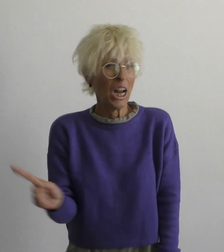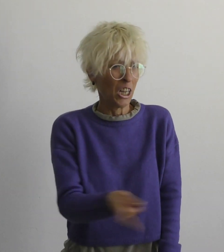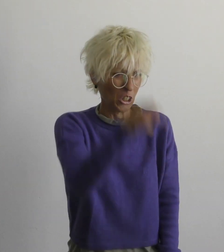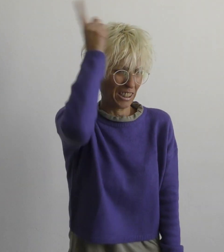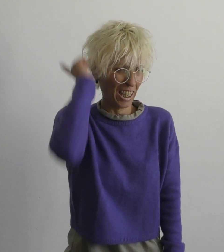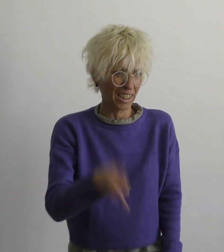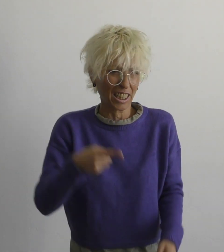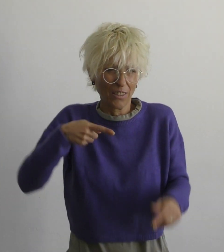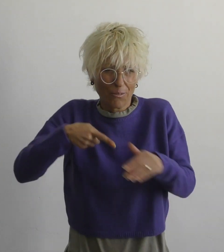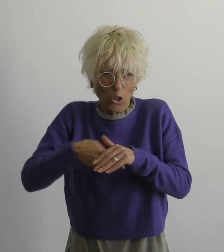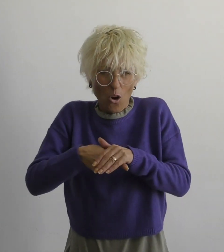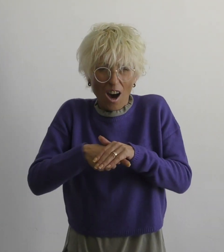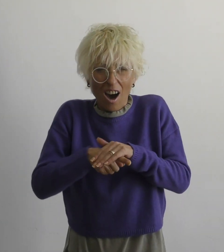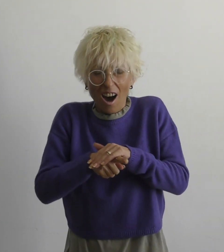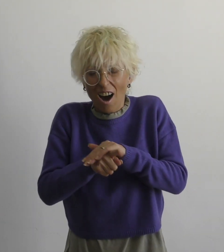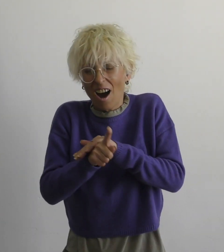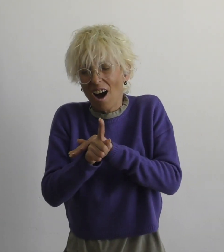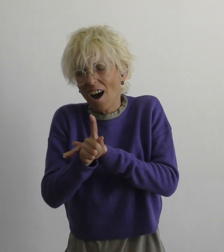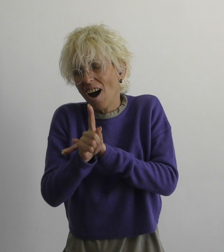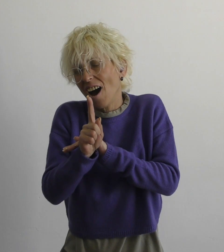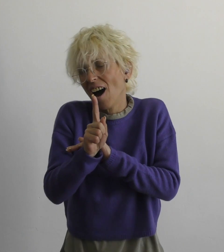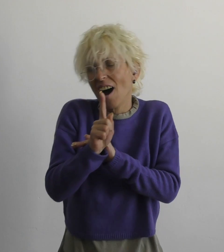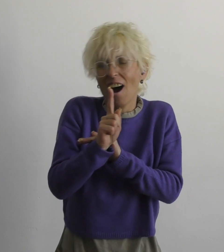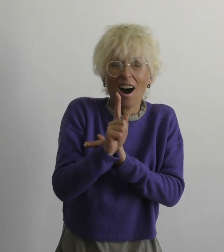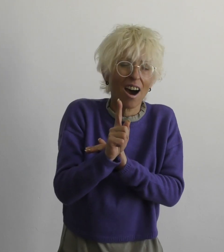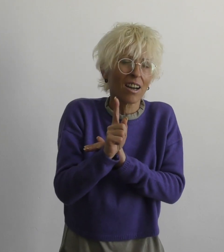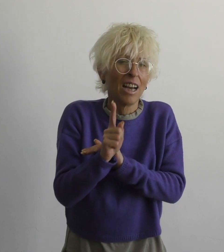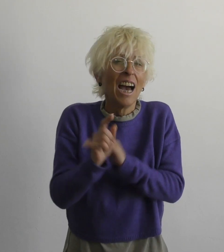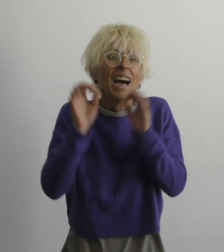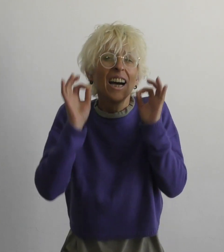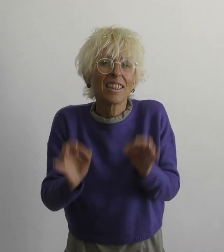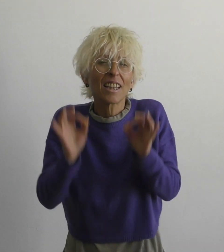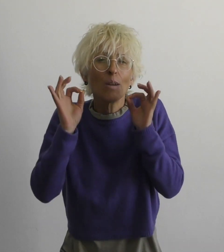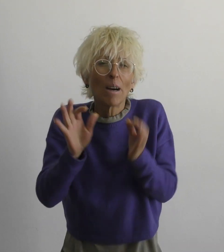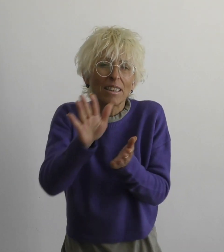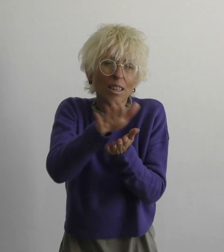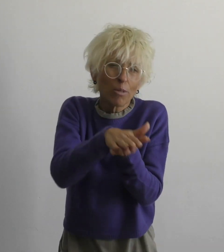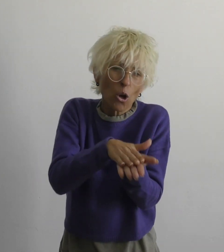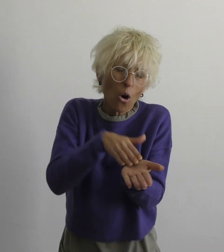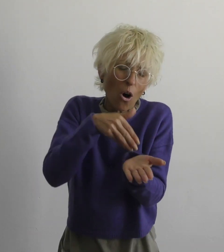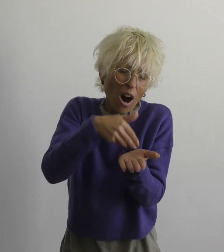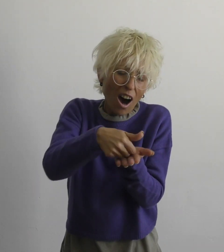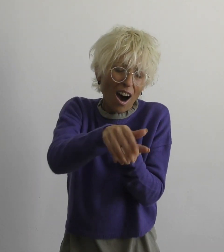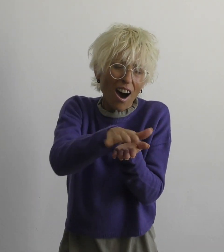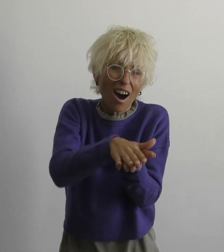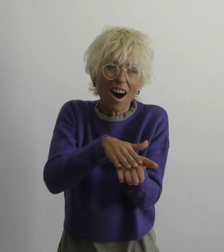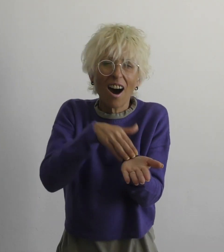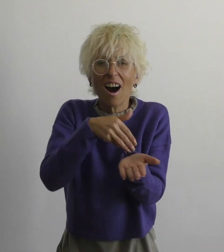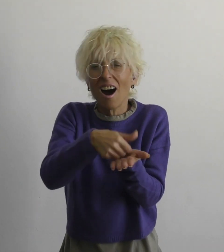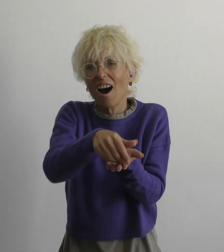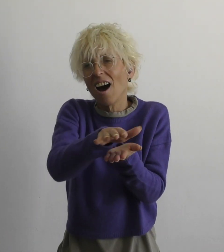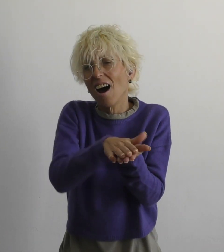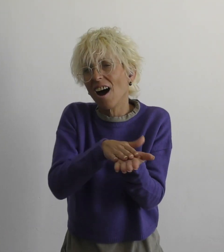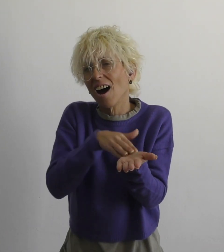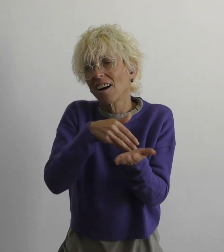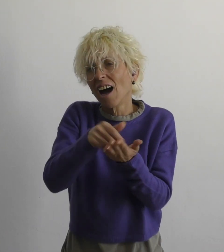No need to run To smear the truth